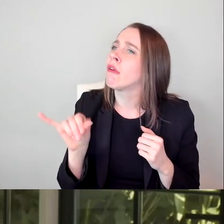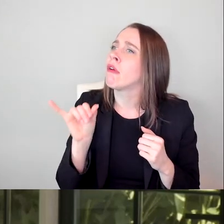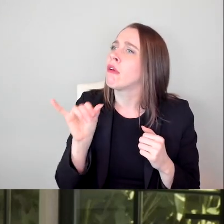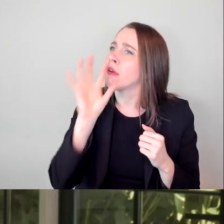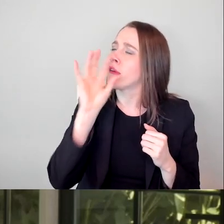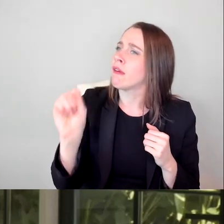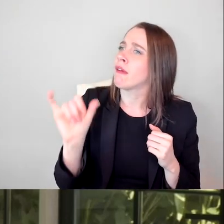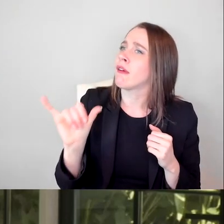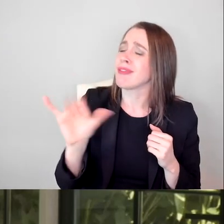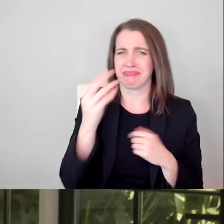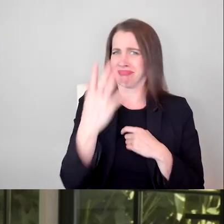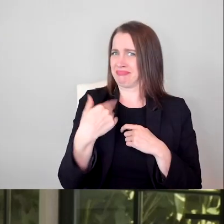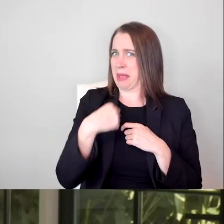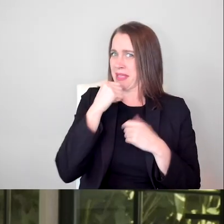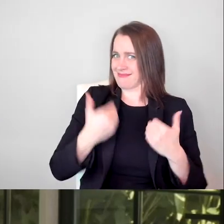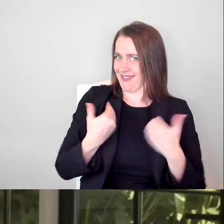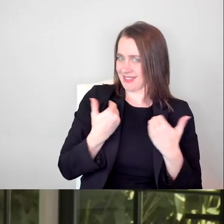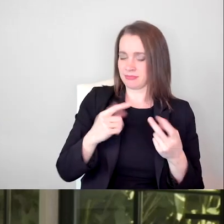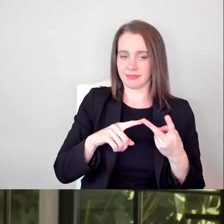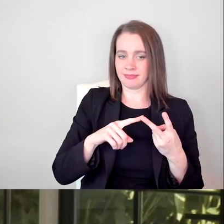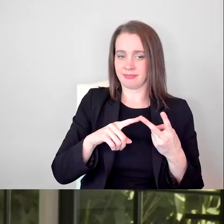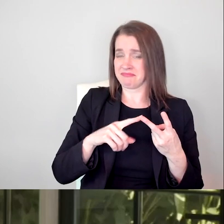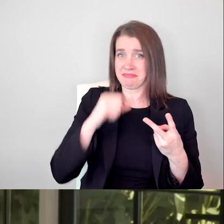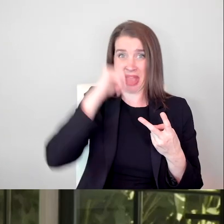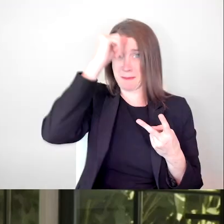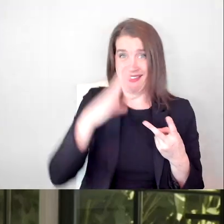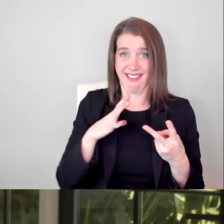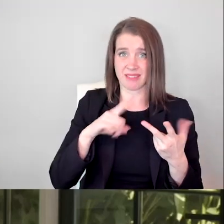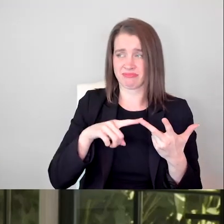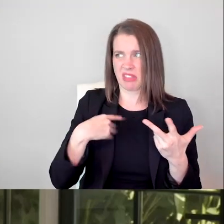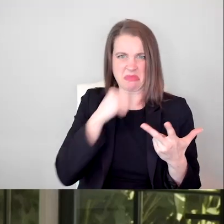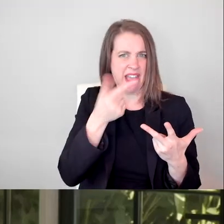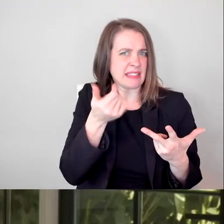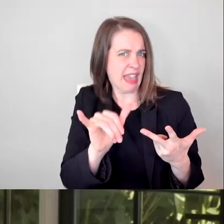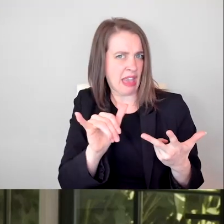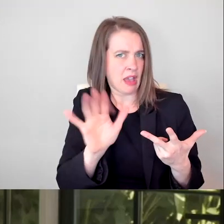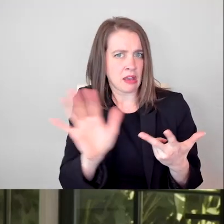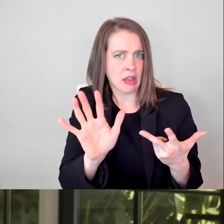I'm not a man, and I'm not gay, but that was the first time I felt like I'd even